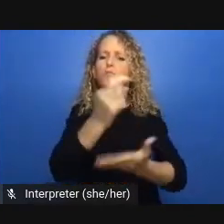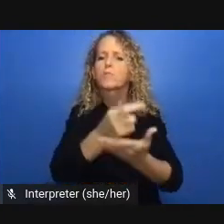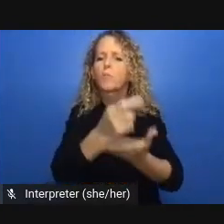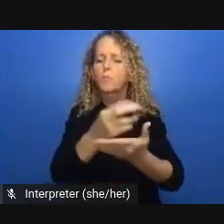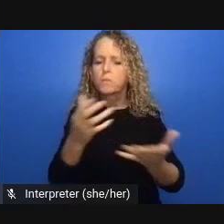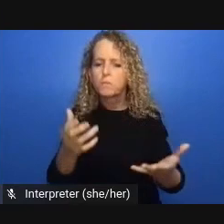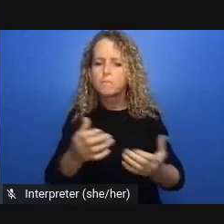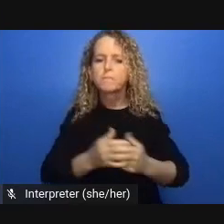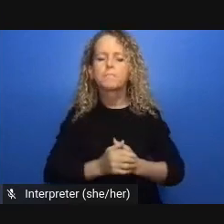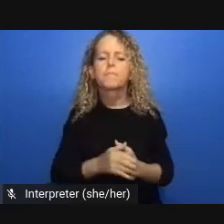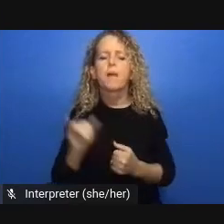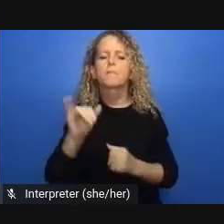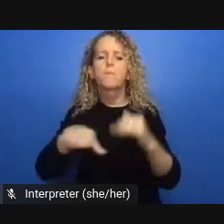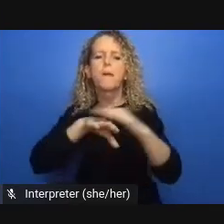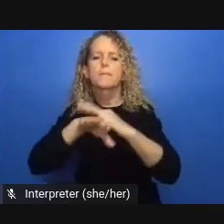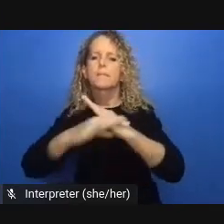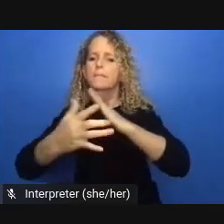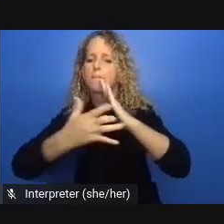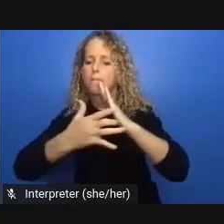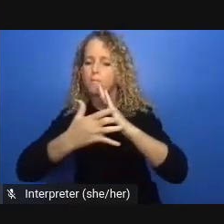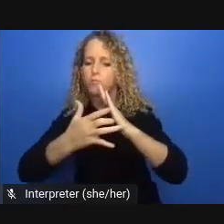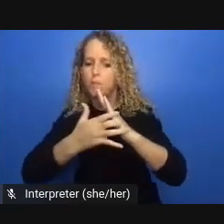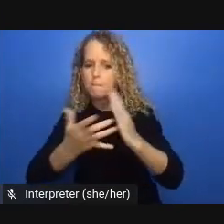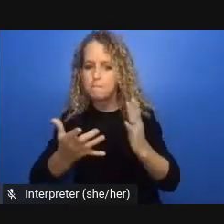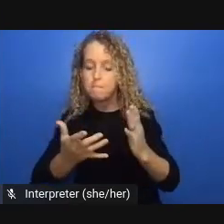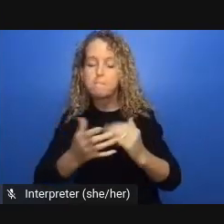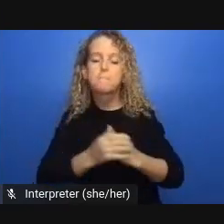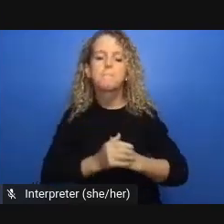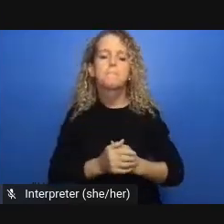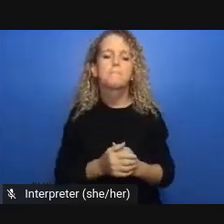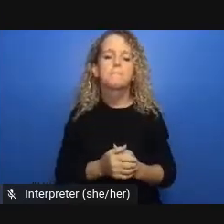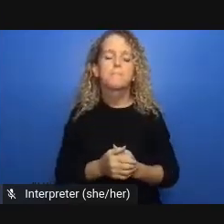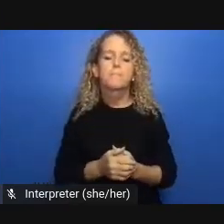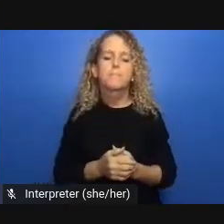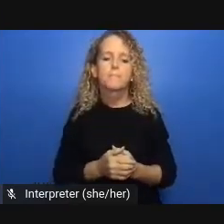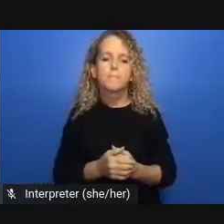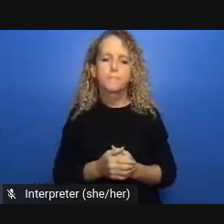available for students with disabilities and the success of their implementation and also